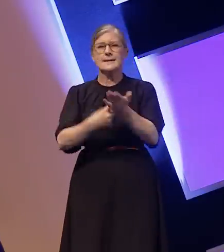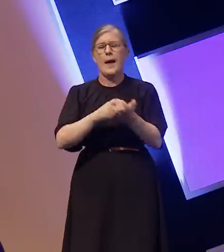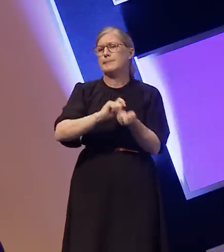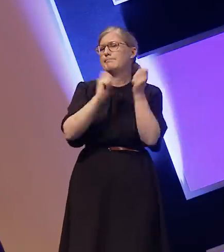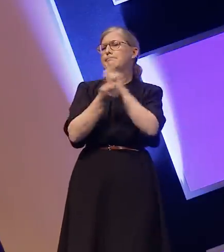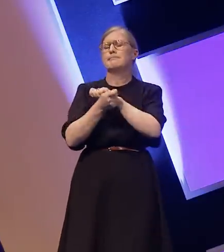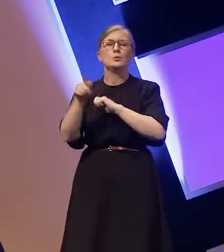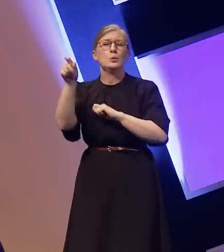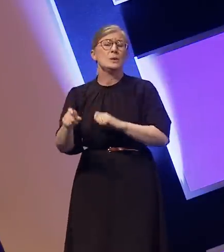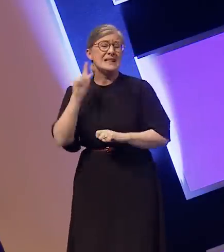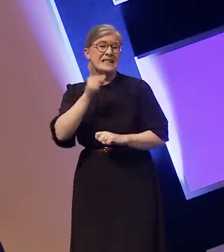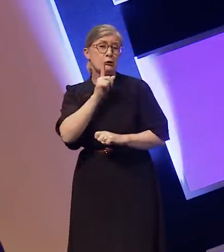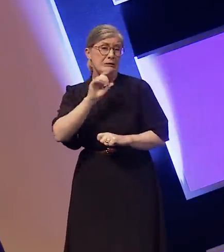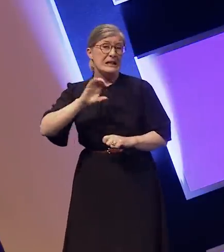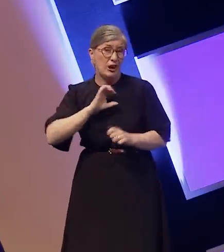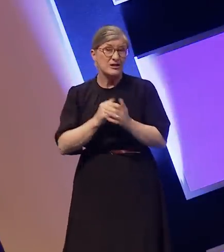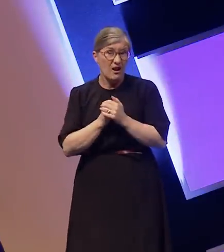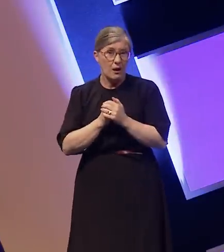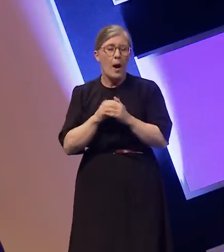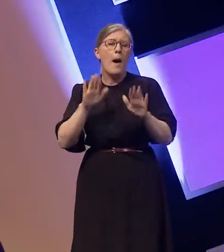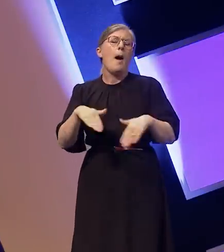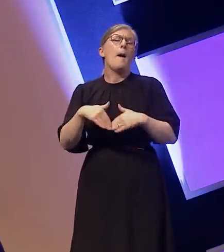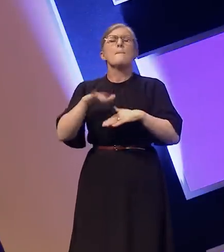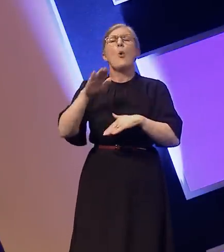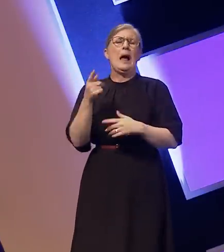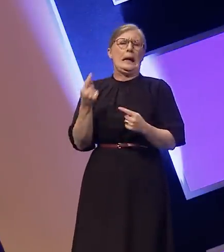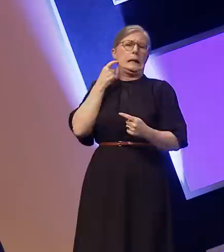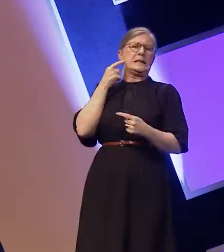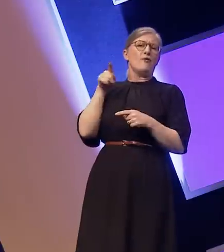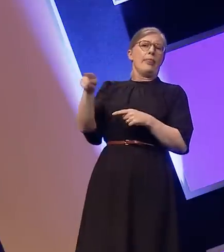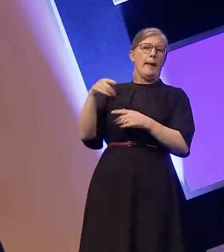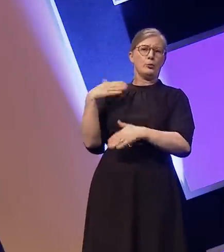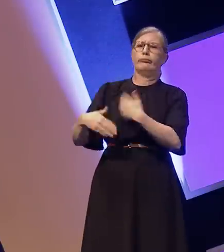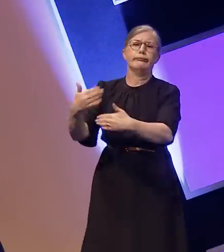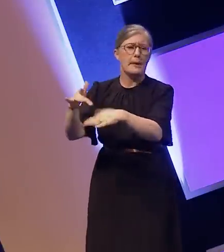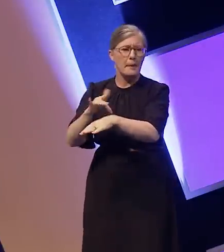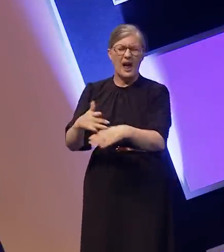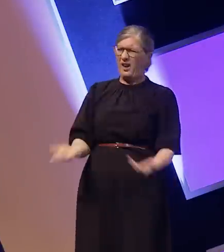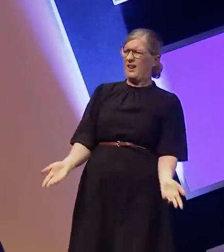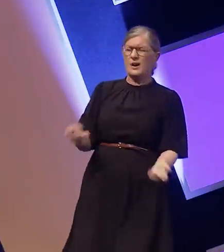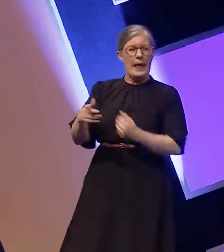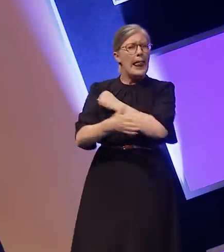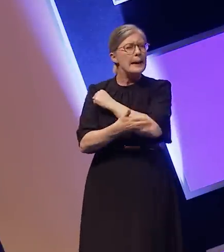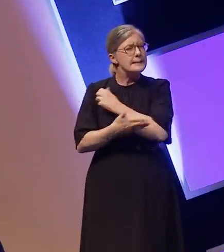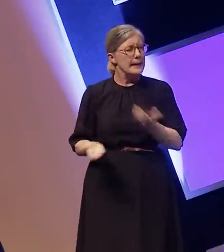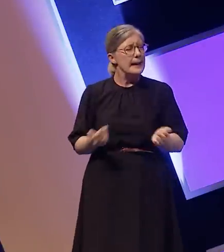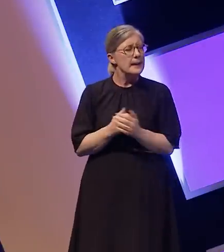character to be hearing to make things easier for them. It's lazy. My language was oppressed